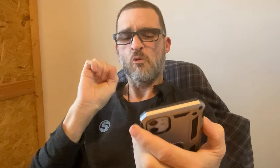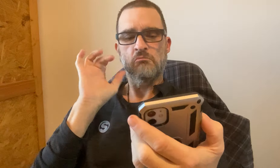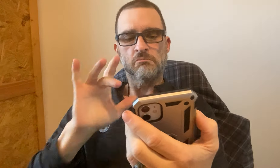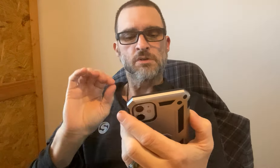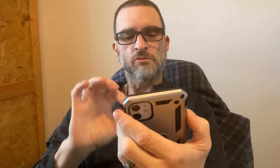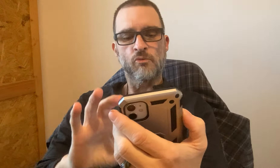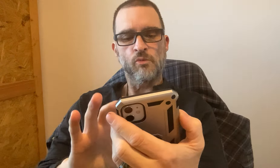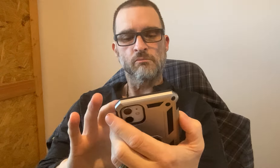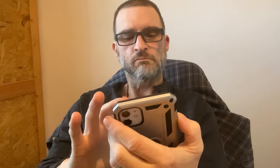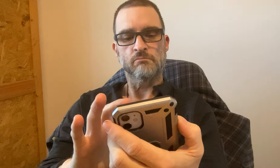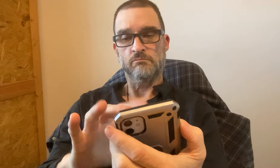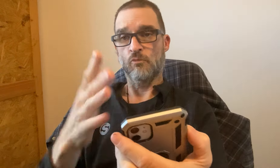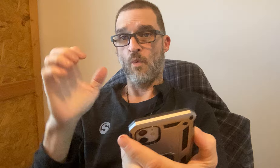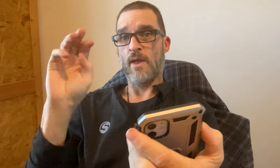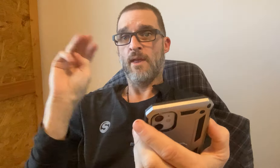If there's no Small size, put in 0